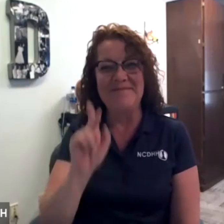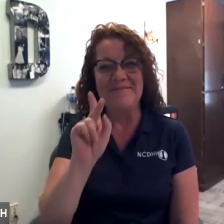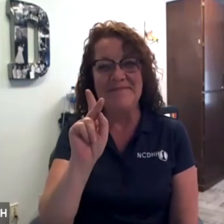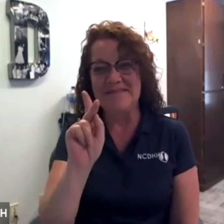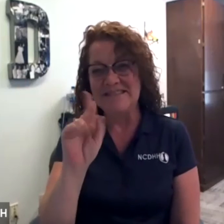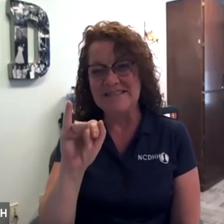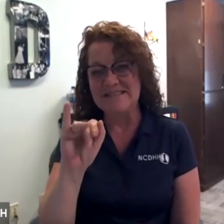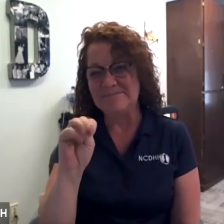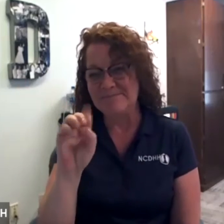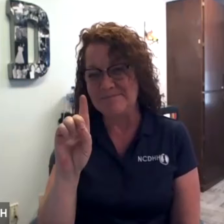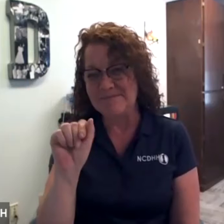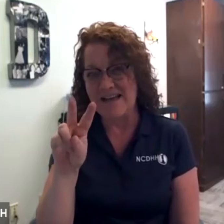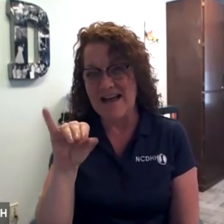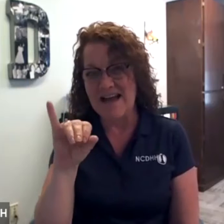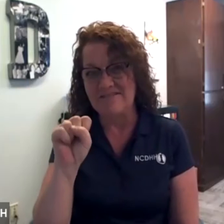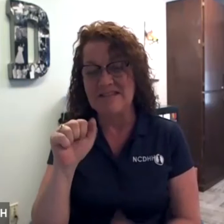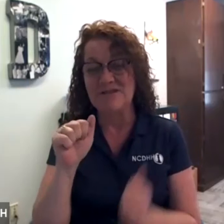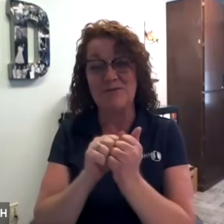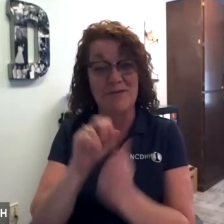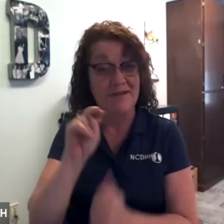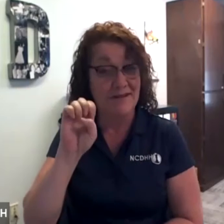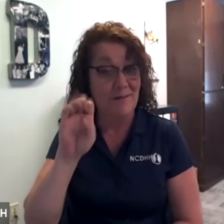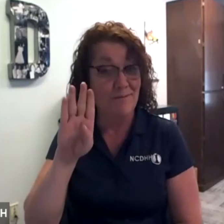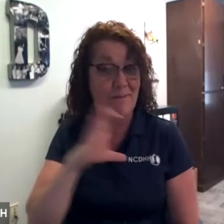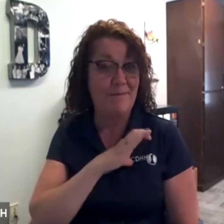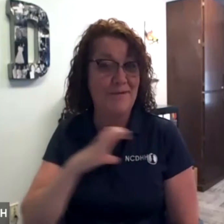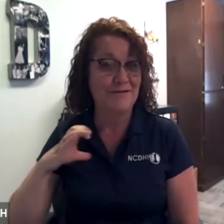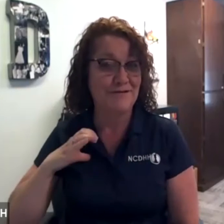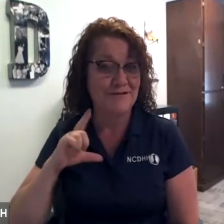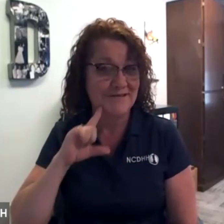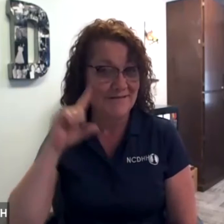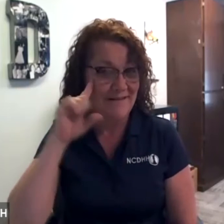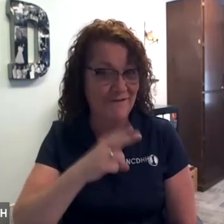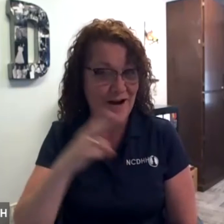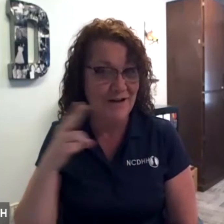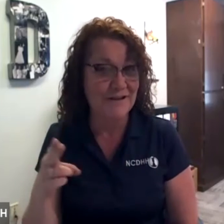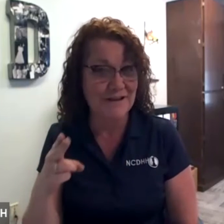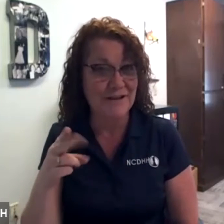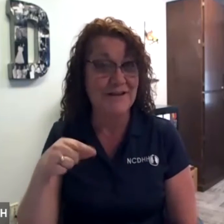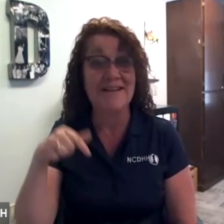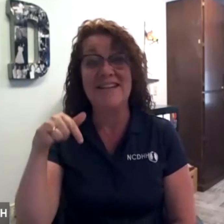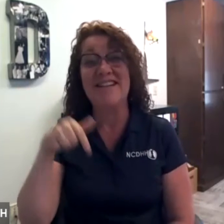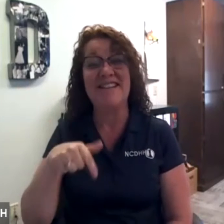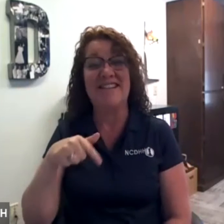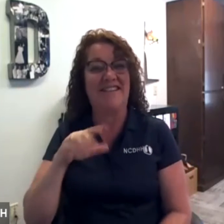Hello! My name is Kim Davis and I'm with the Nebraska Commission for the Deaf and Hard of